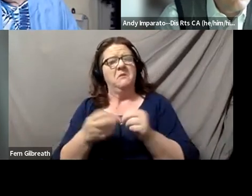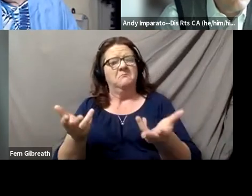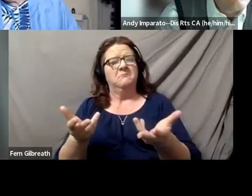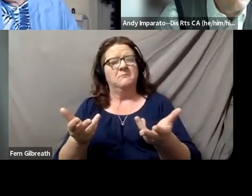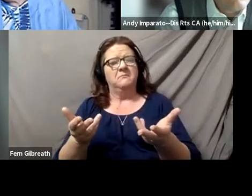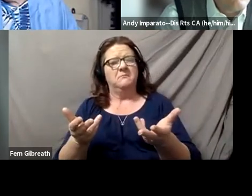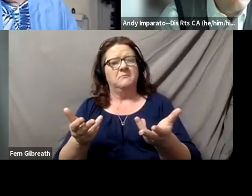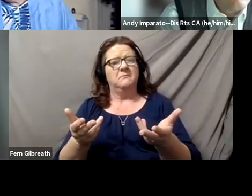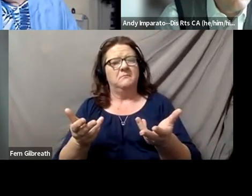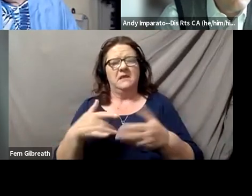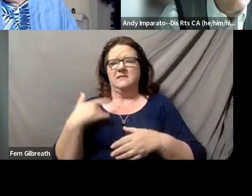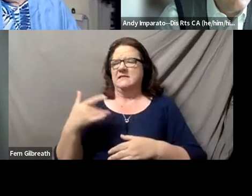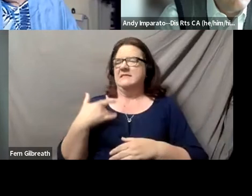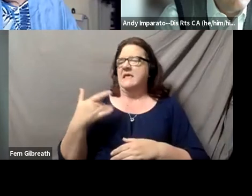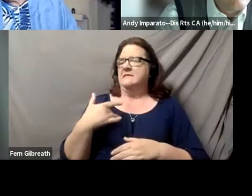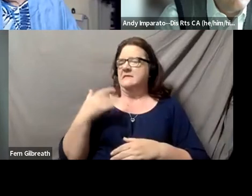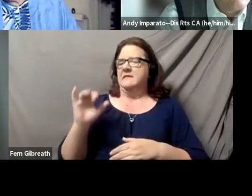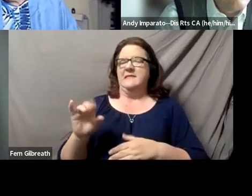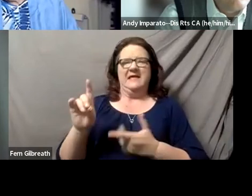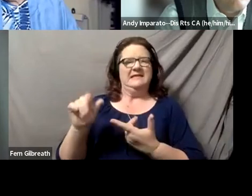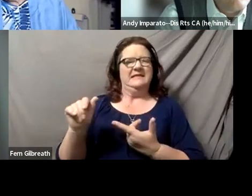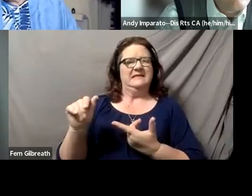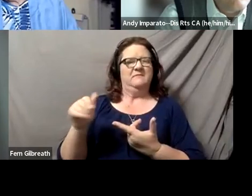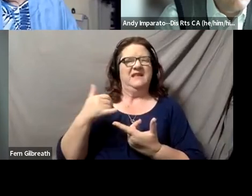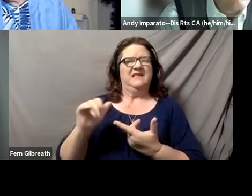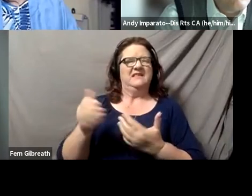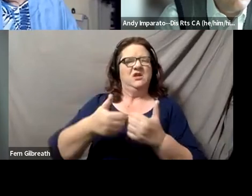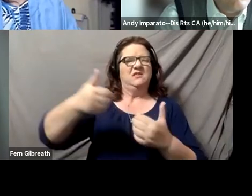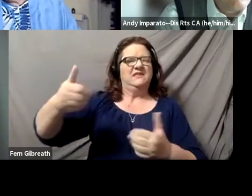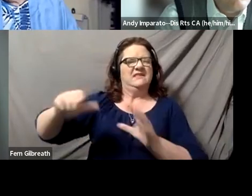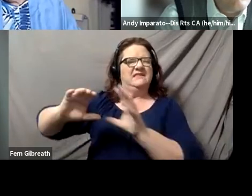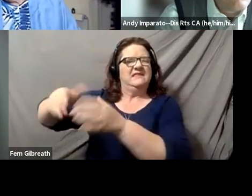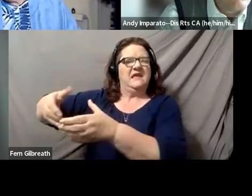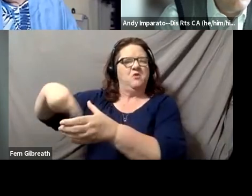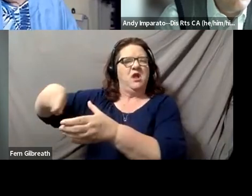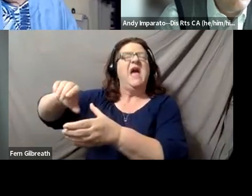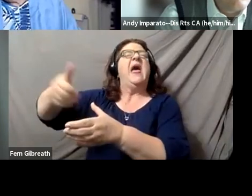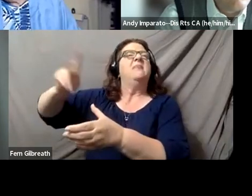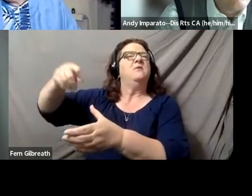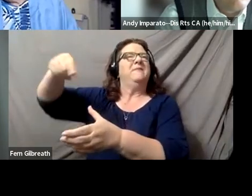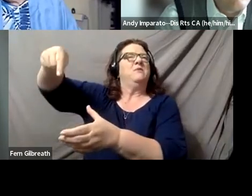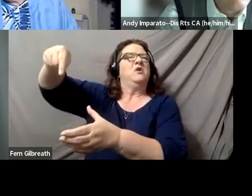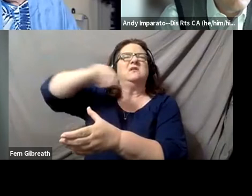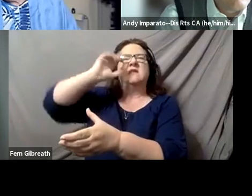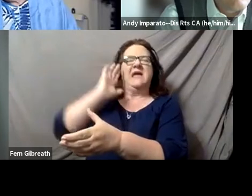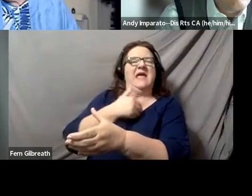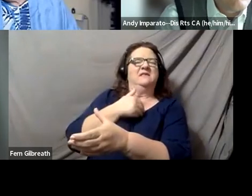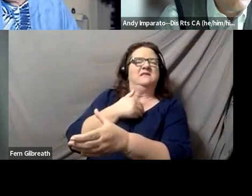the sense that disability is still something that happens to other people. There is still very much a charity model,